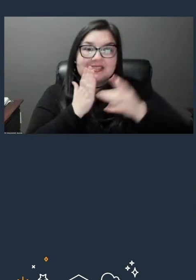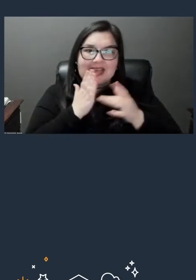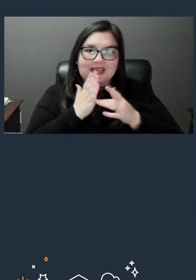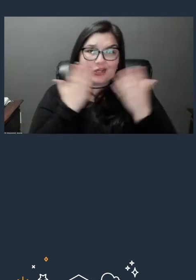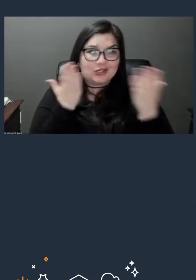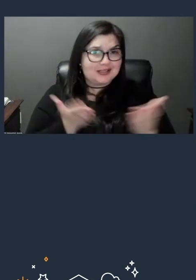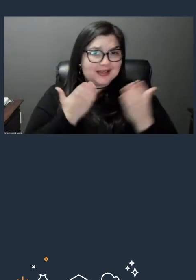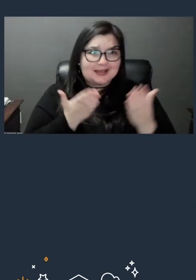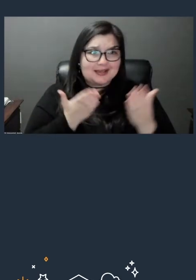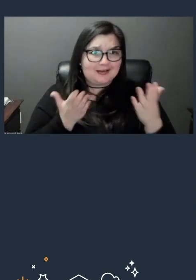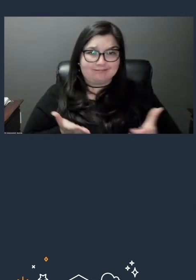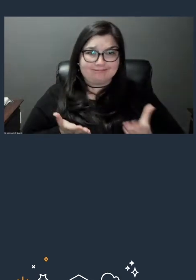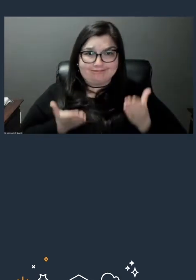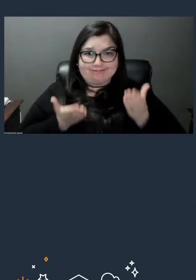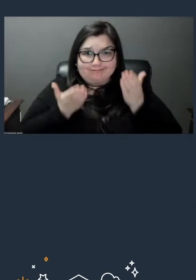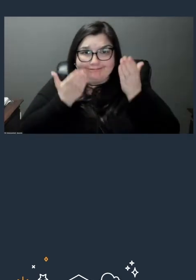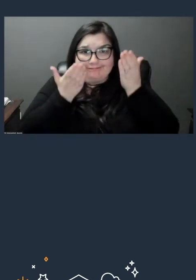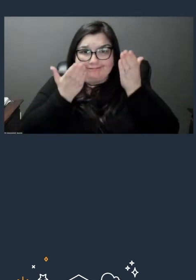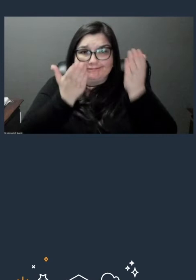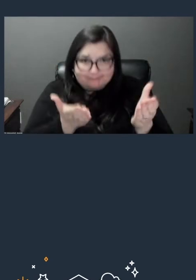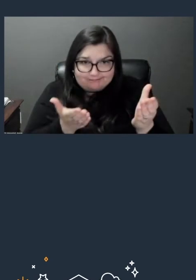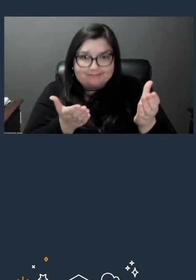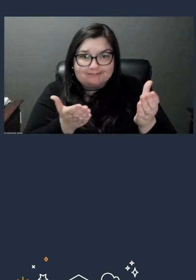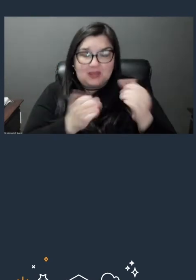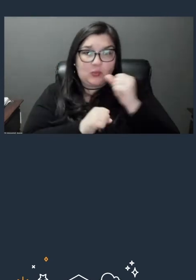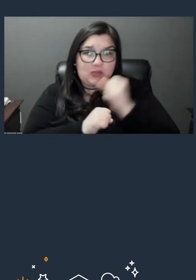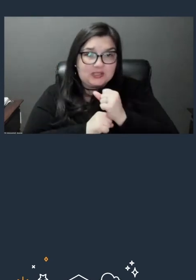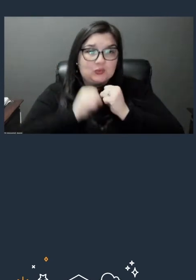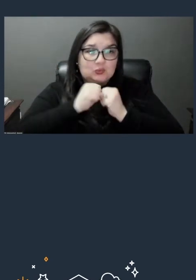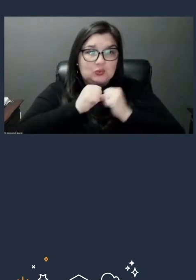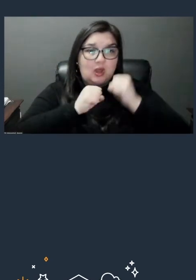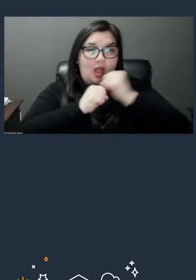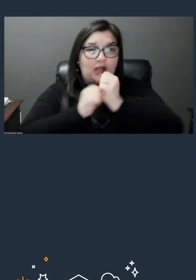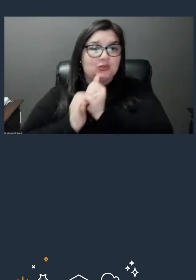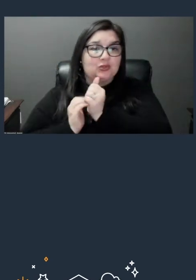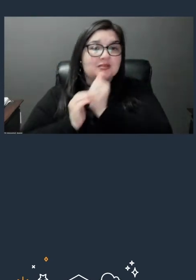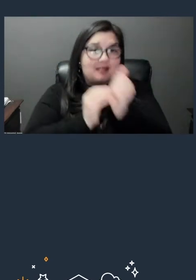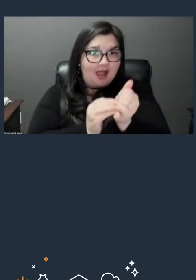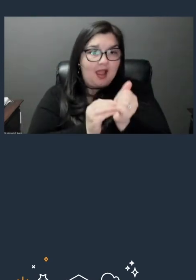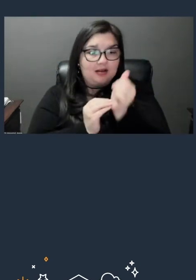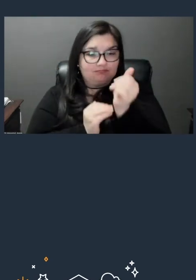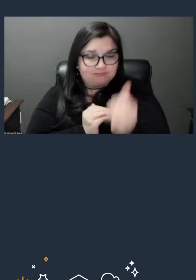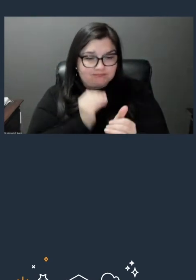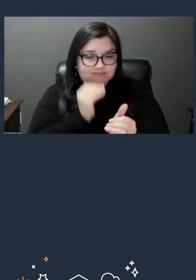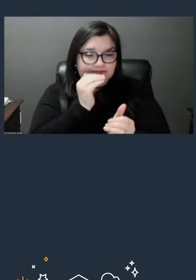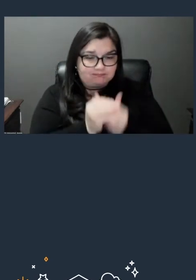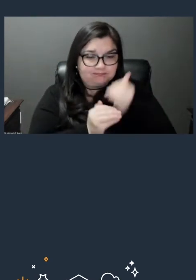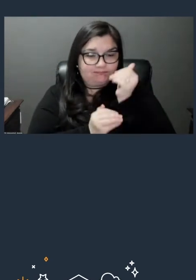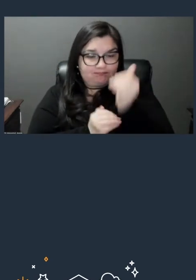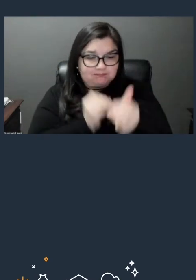kind of a structured, guided entry point into learning cloud skills.